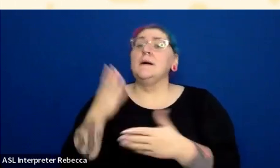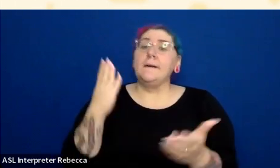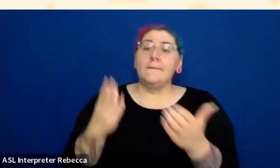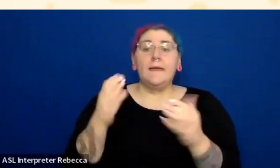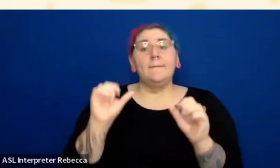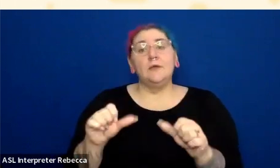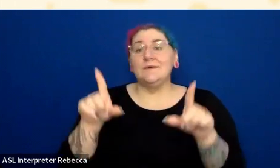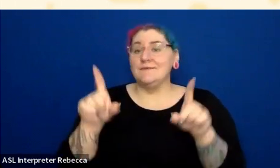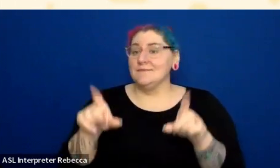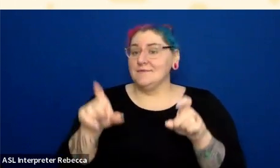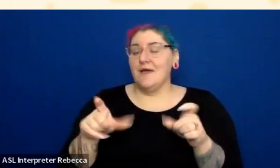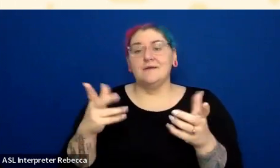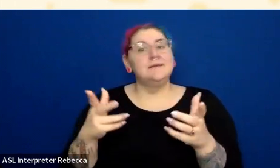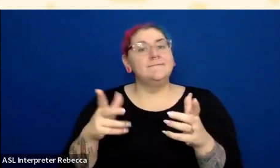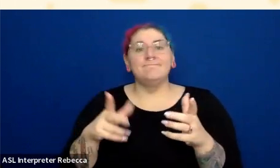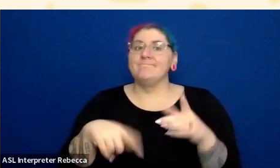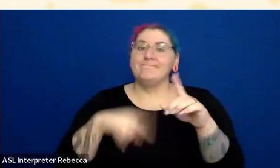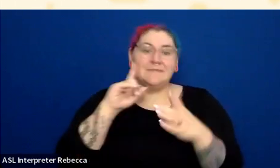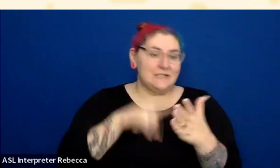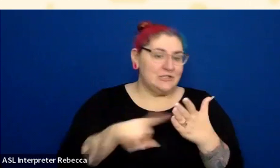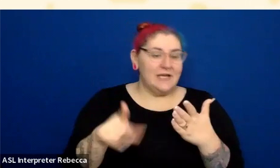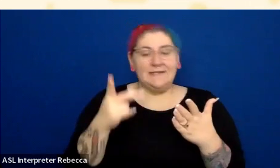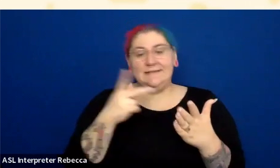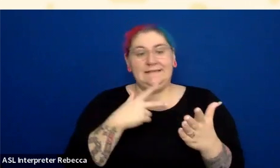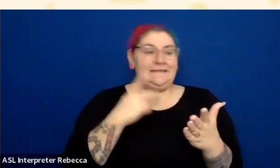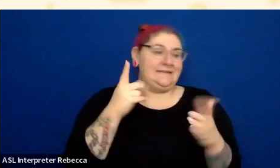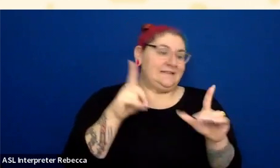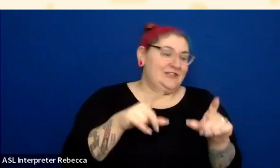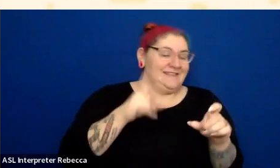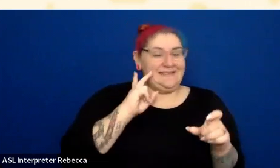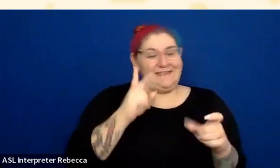I can’t, off the top of my head, think of a tool that helps you with that color palette building.